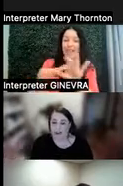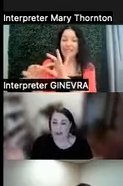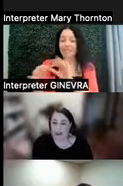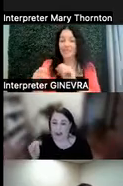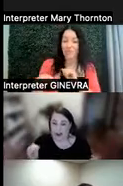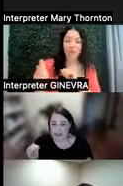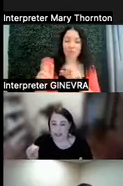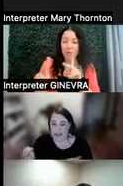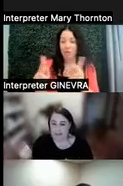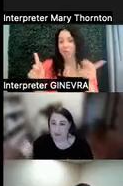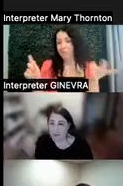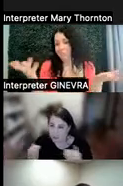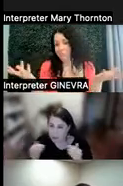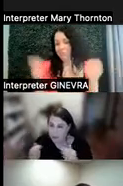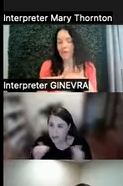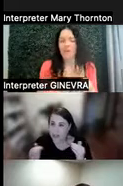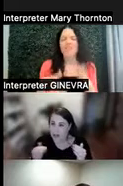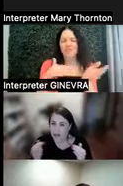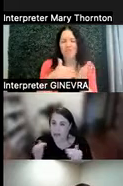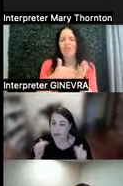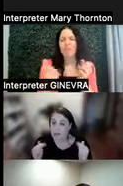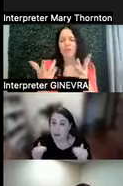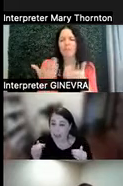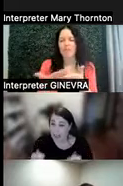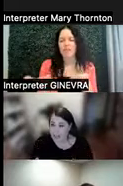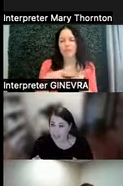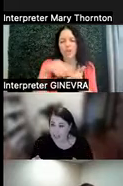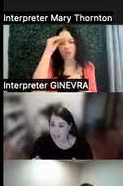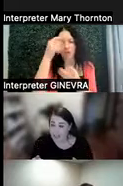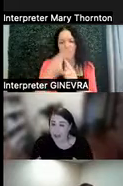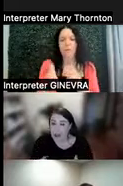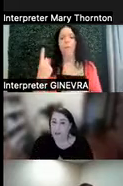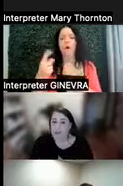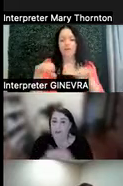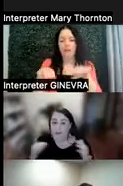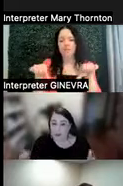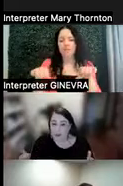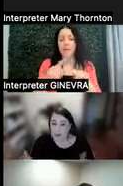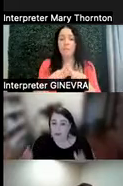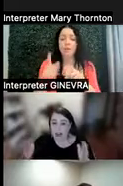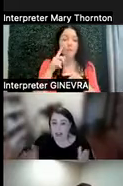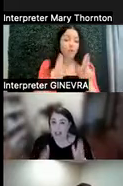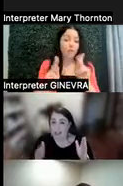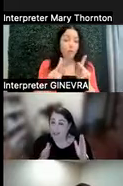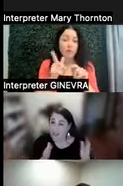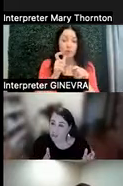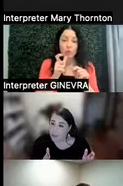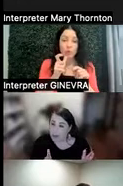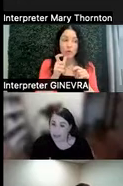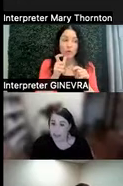There's often multiple things we can learn from doing one activity. But for folks who find something like a group project